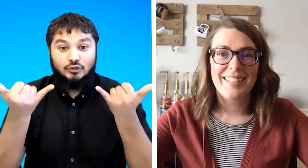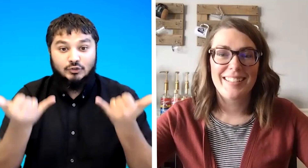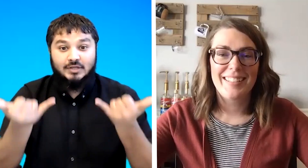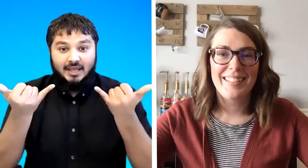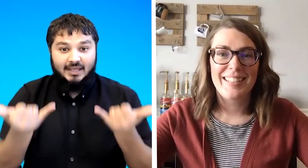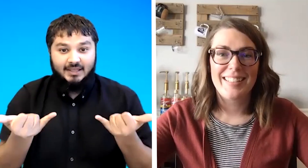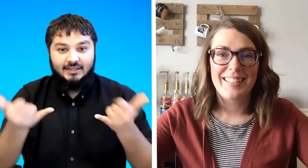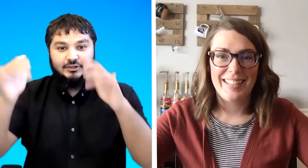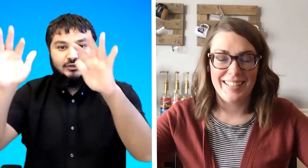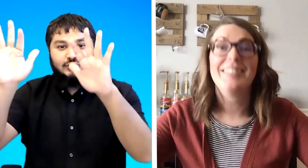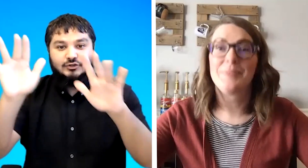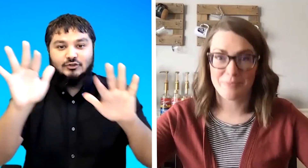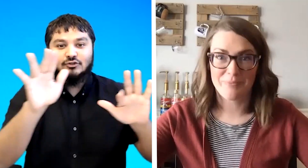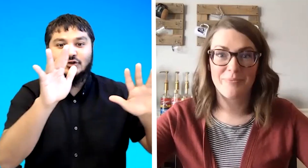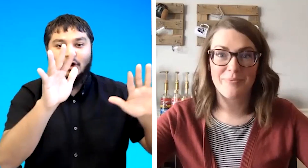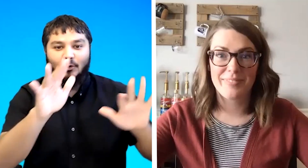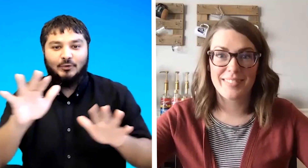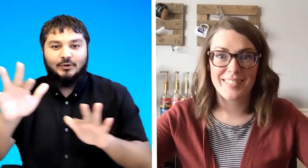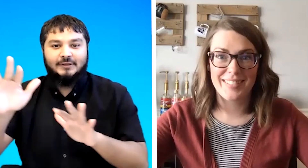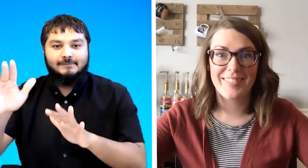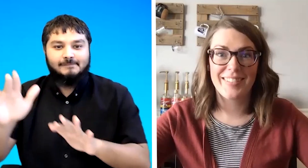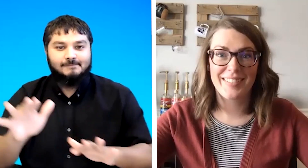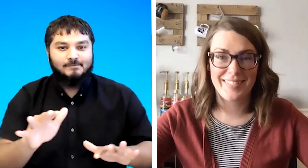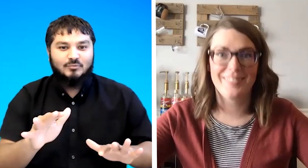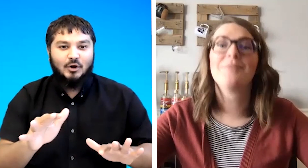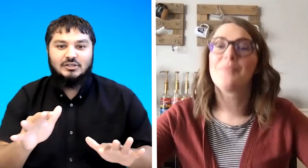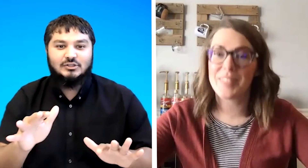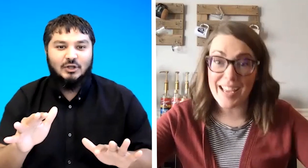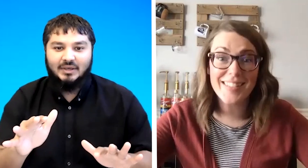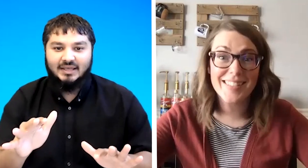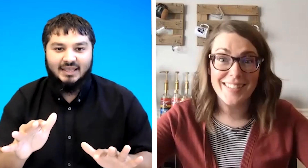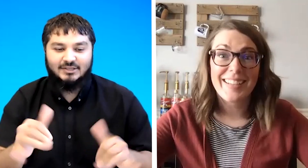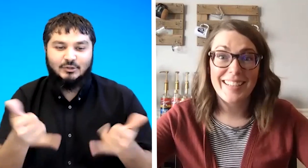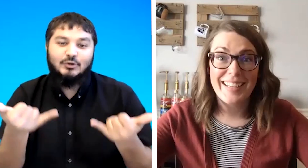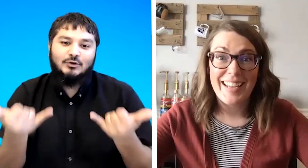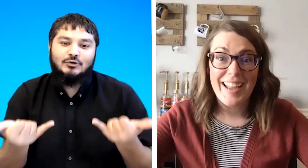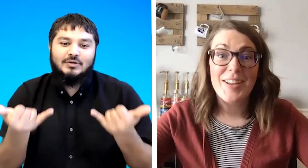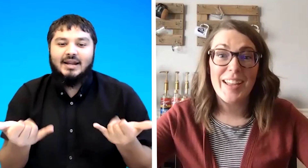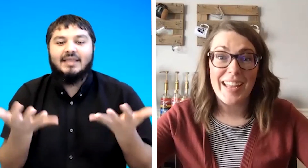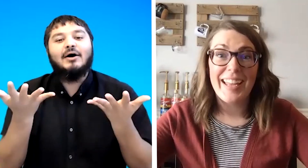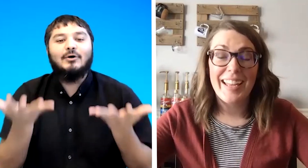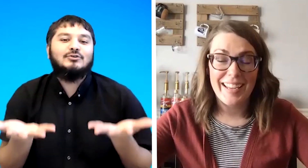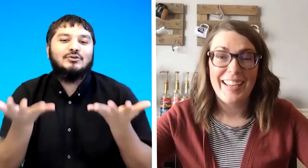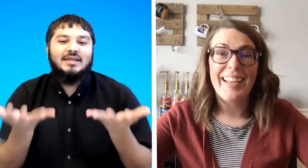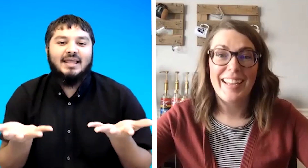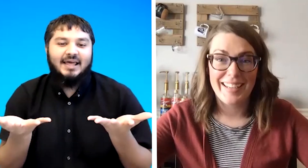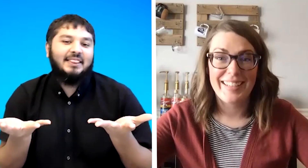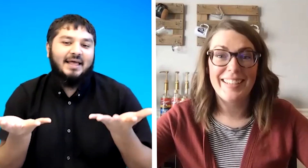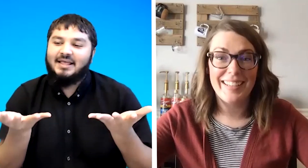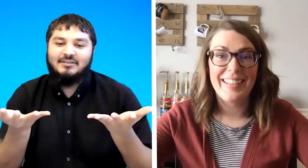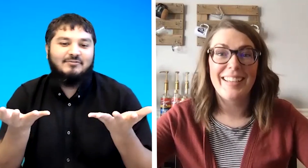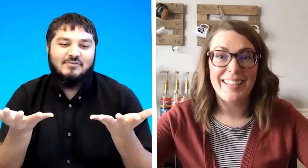today snow oh yeah so you could do today like that or two days like that that's very